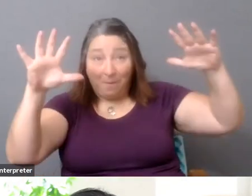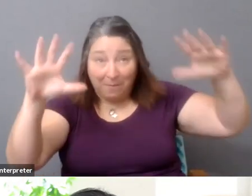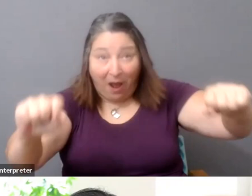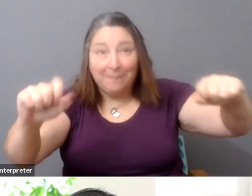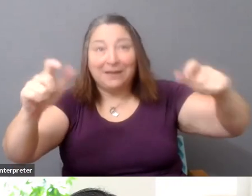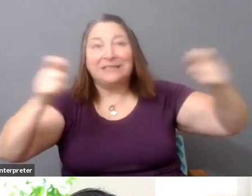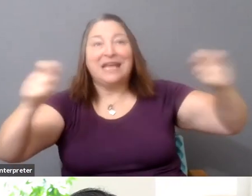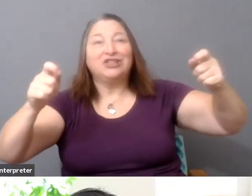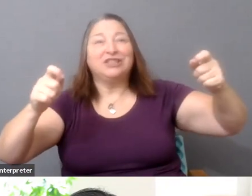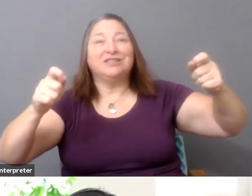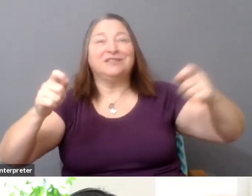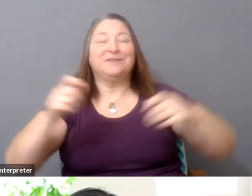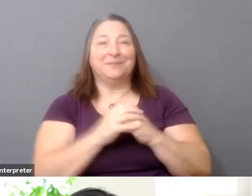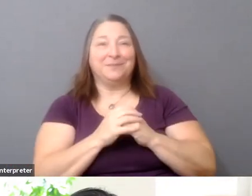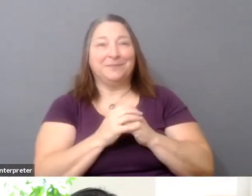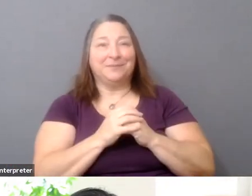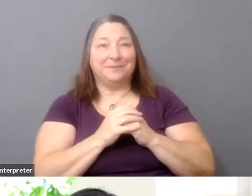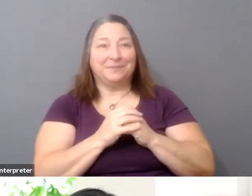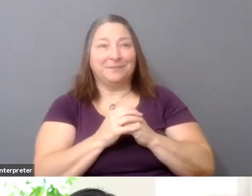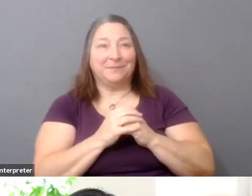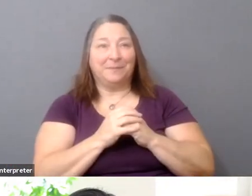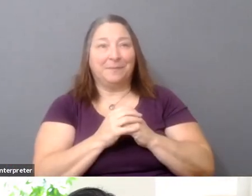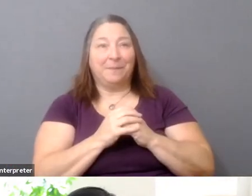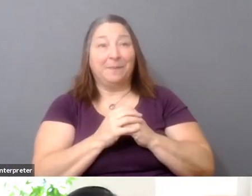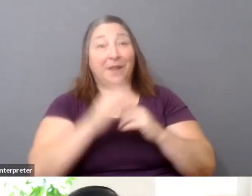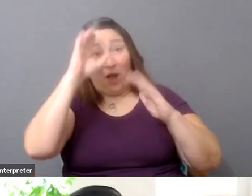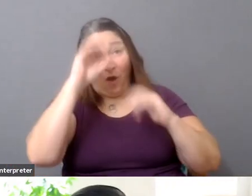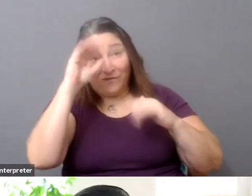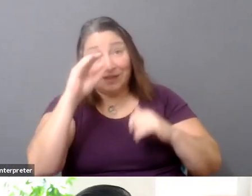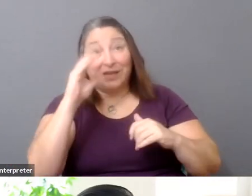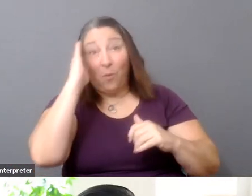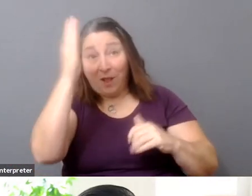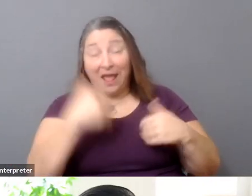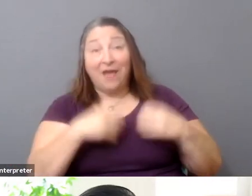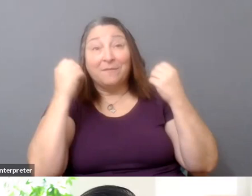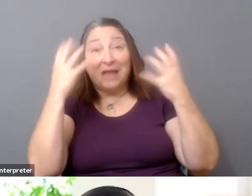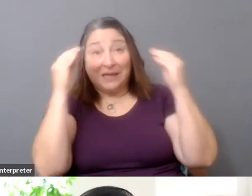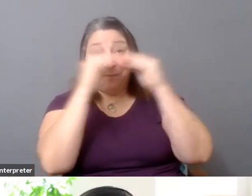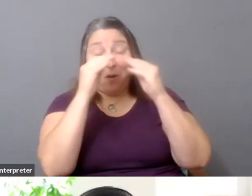And I think, you know, hopefully many more conversations like this need to be had to create the space